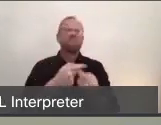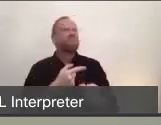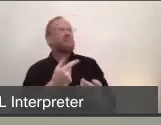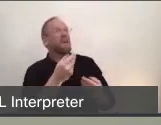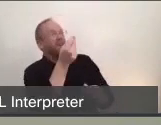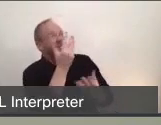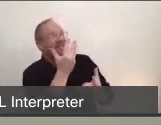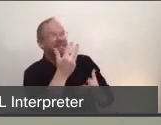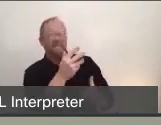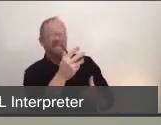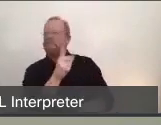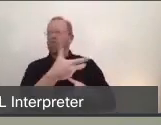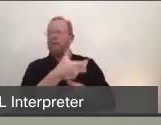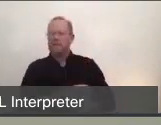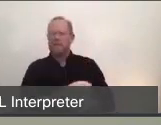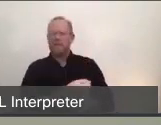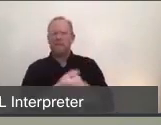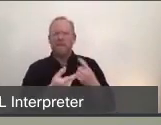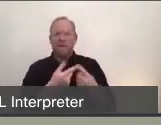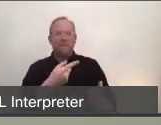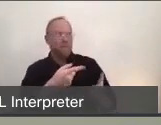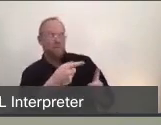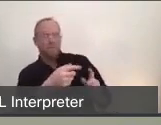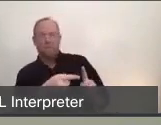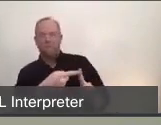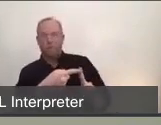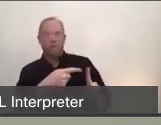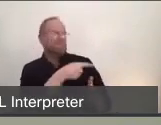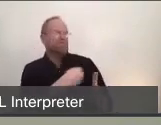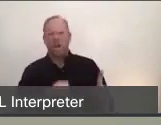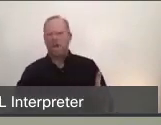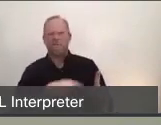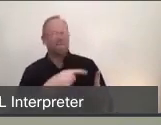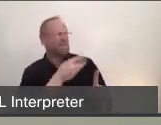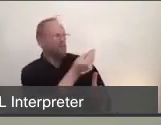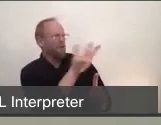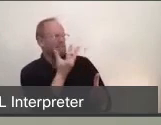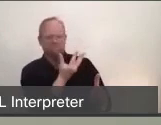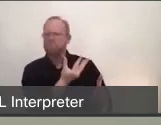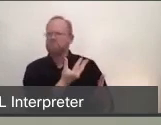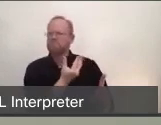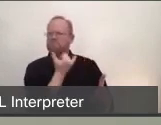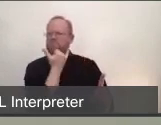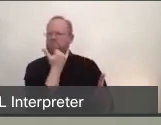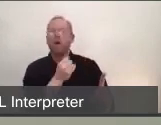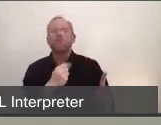from China, and so we really had to frame our analysis on the best resources and references